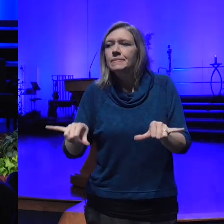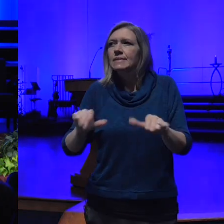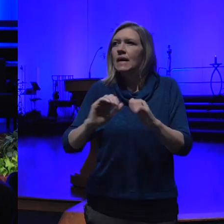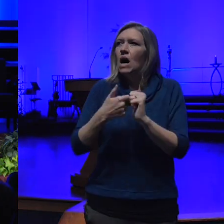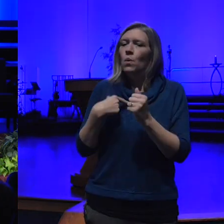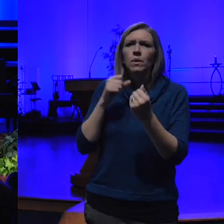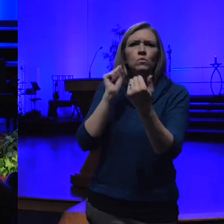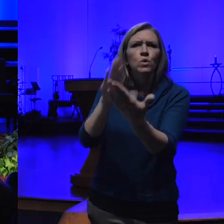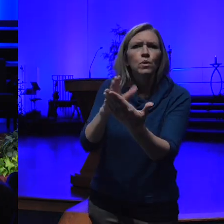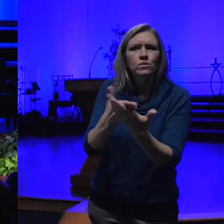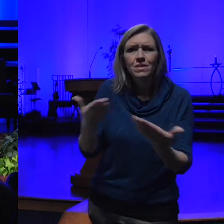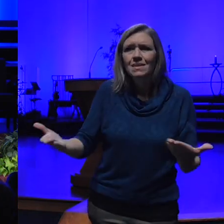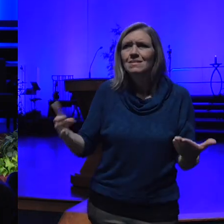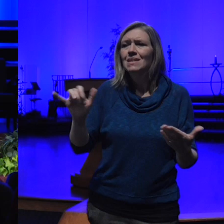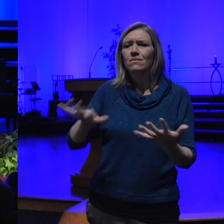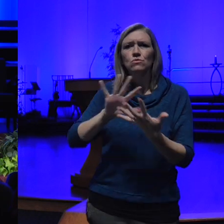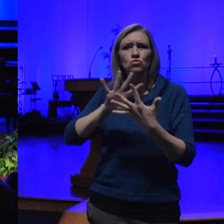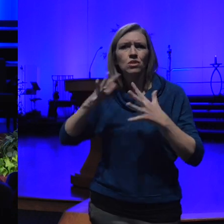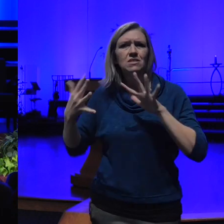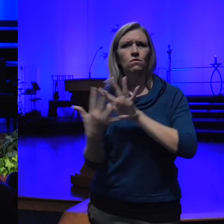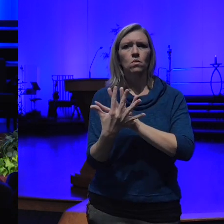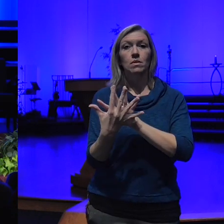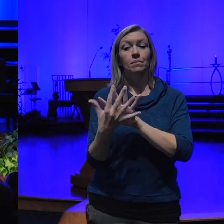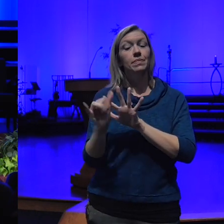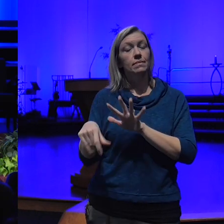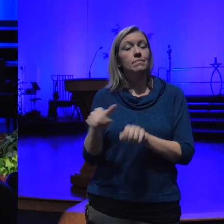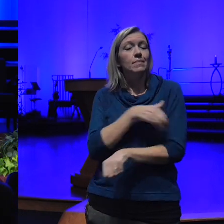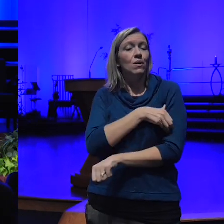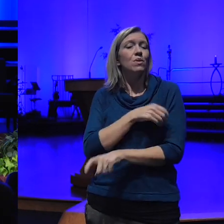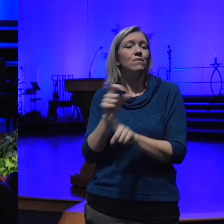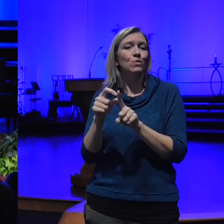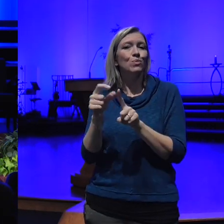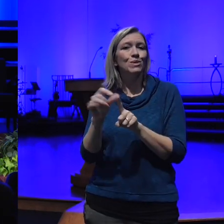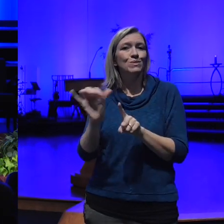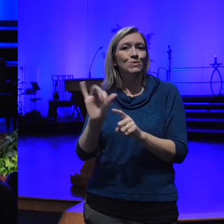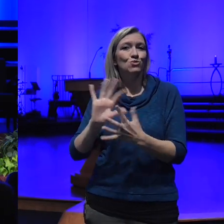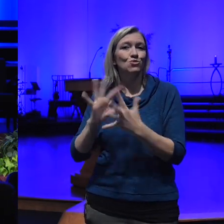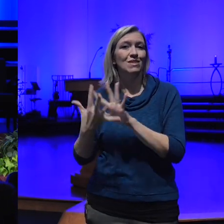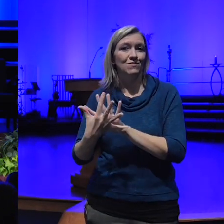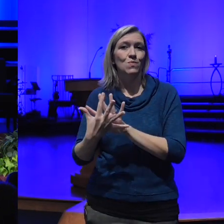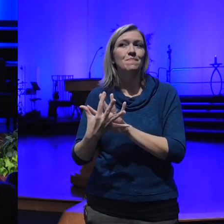got to transform this that's a powerful word too transformation is a powerful powerful word